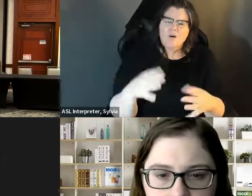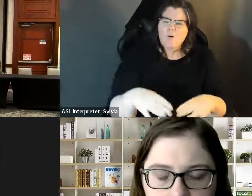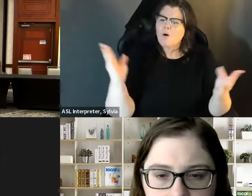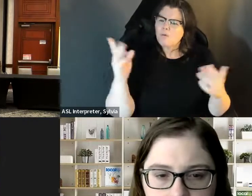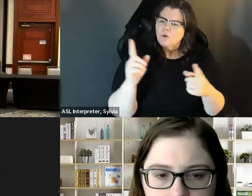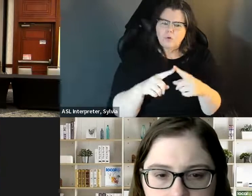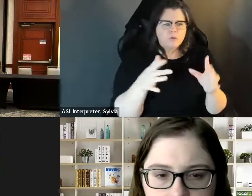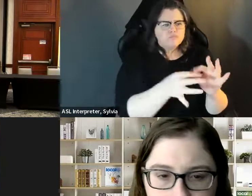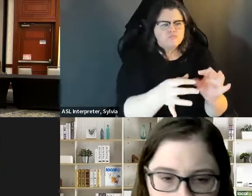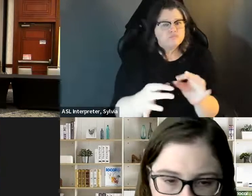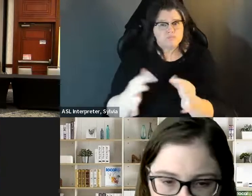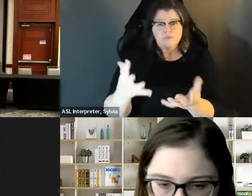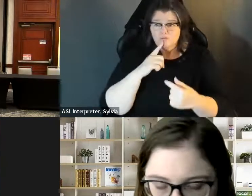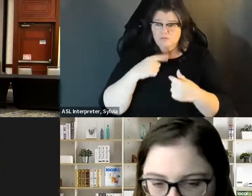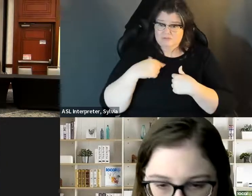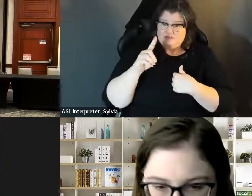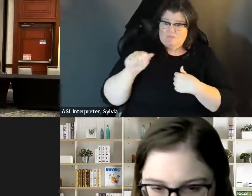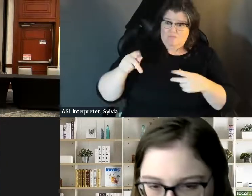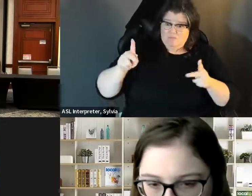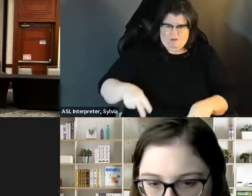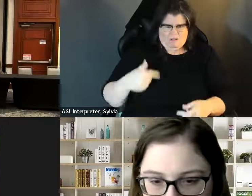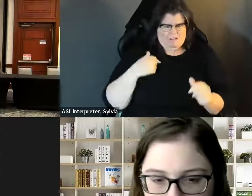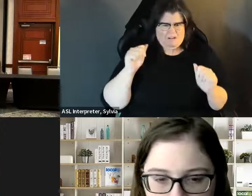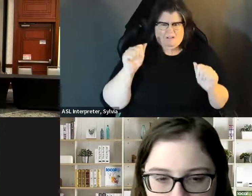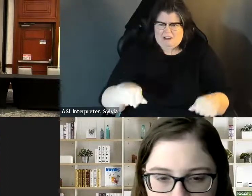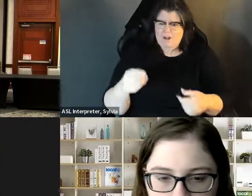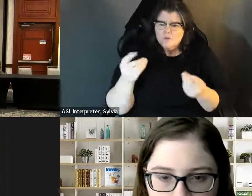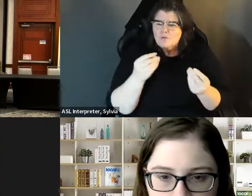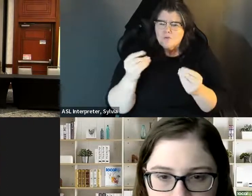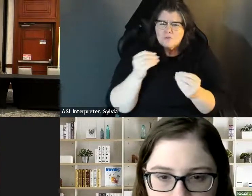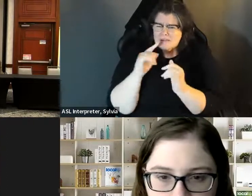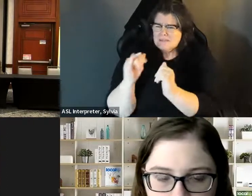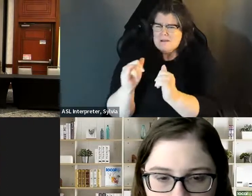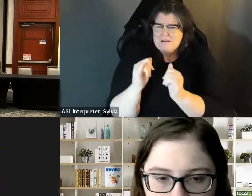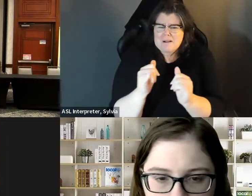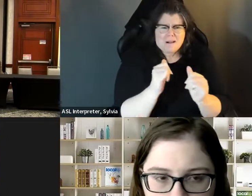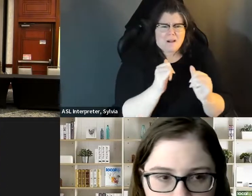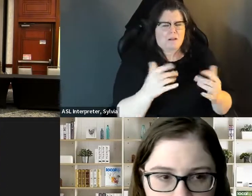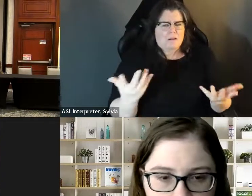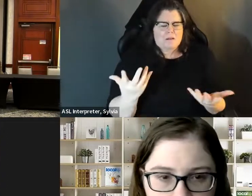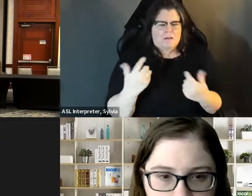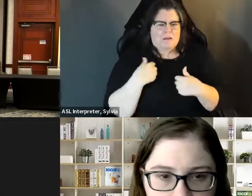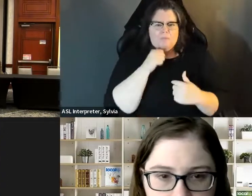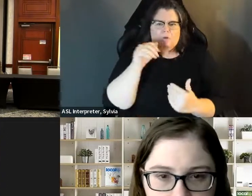And why not? I mean, we can do everything just like everybody else. sharing the stories as much as you can and why not? We can It might just look a little bit different for each individual person. do everything just like everybody else. It might just